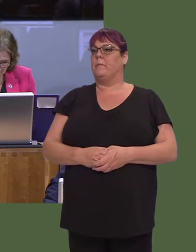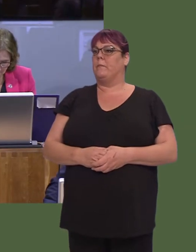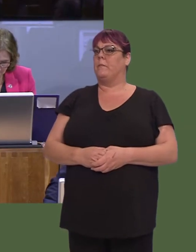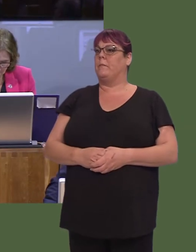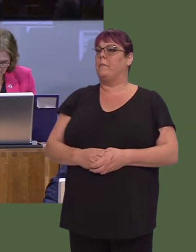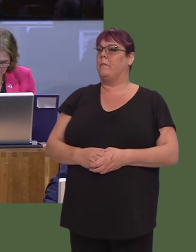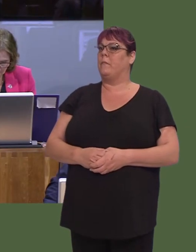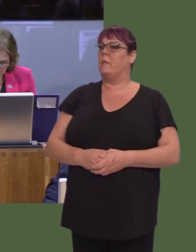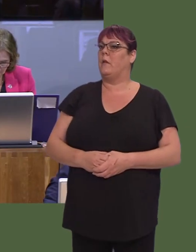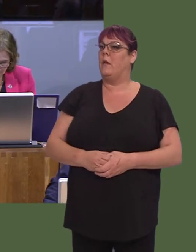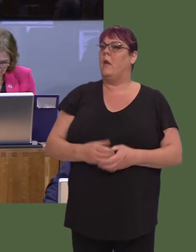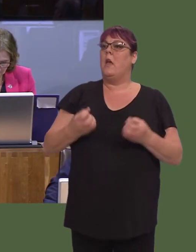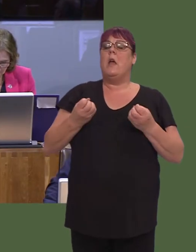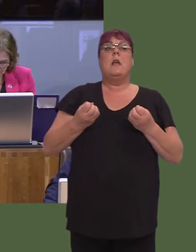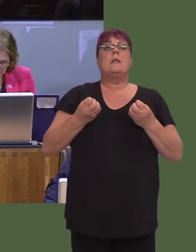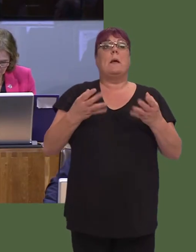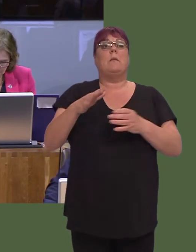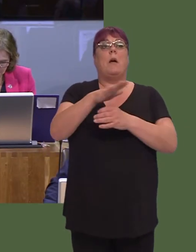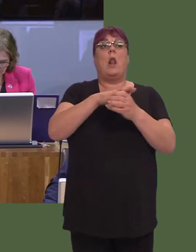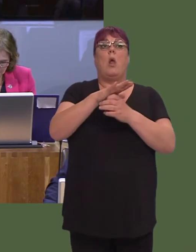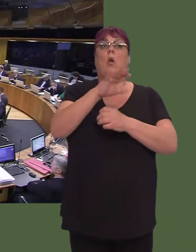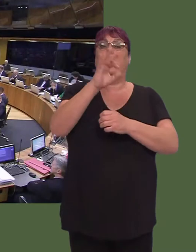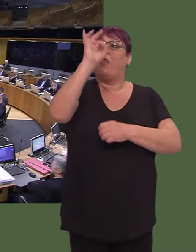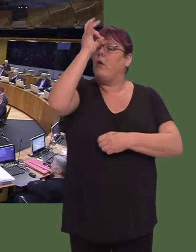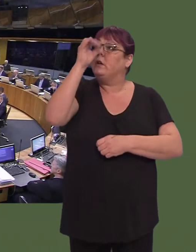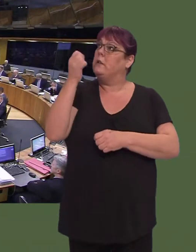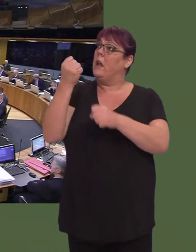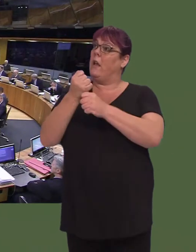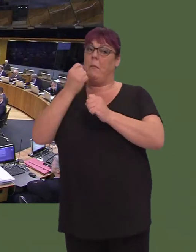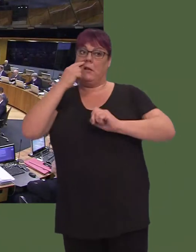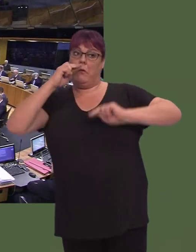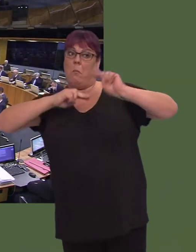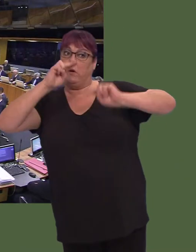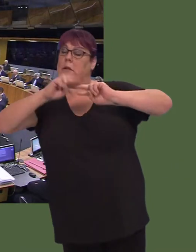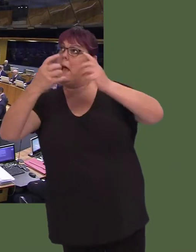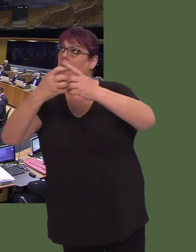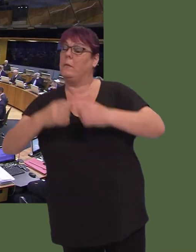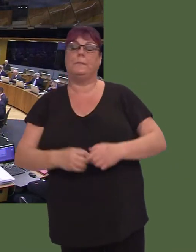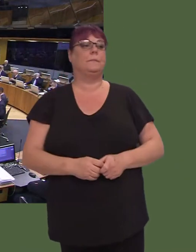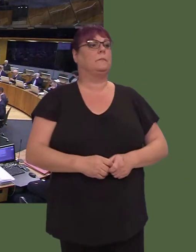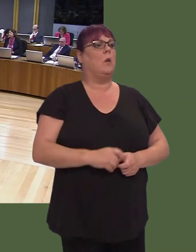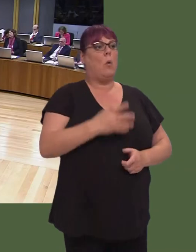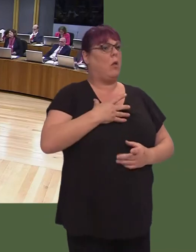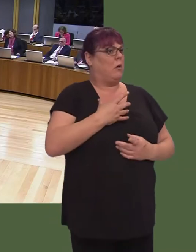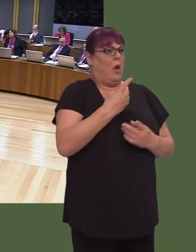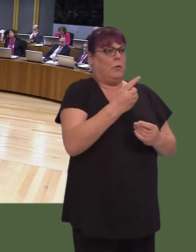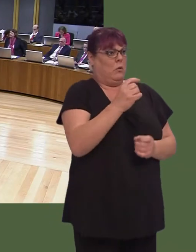gwariant gan awdurdodau lleol? OAQ52796 Carwyn Jones AM: The effectiveness of its spending is, in the first instance, a matter for each authority and its elected members,